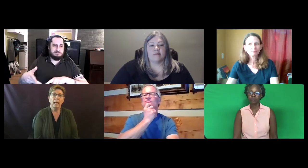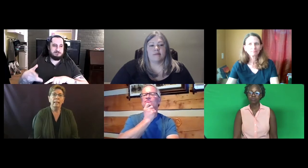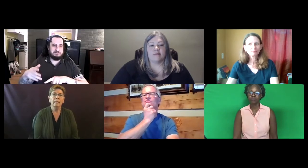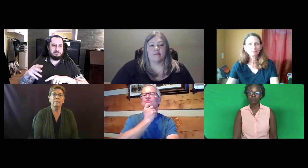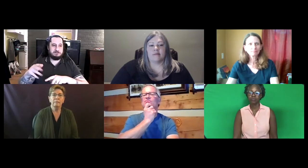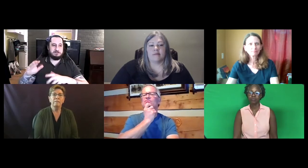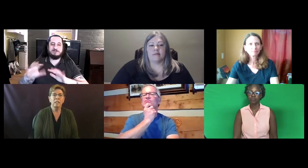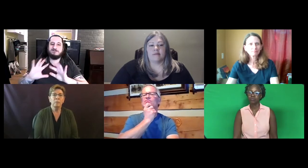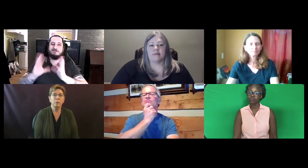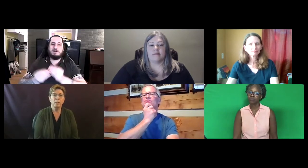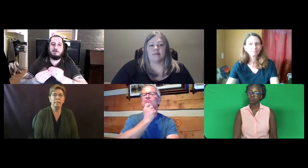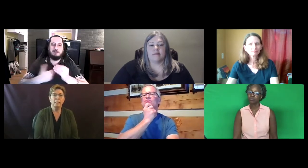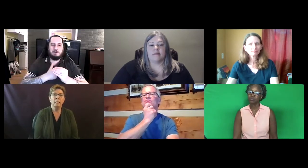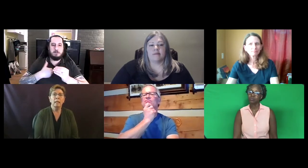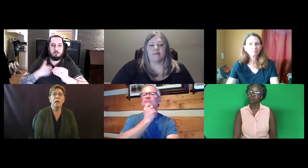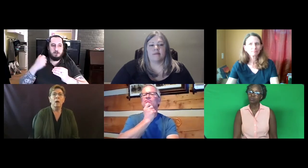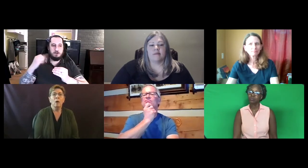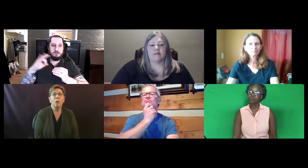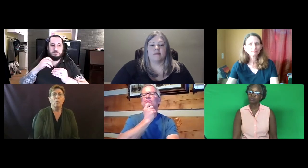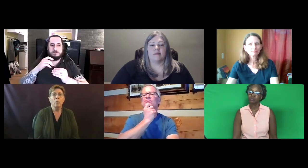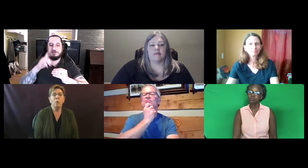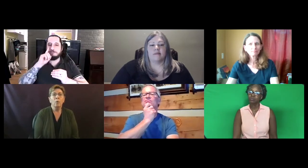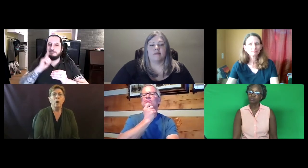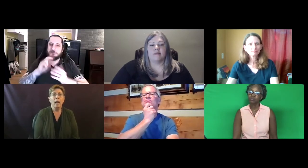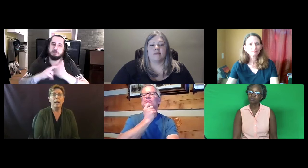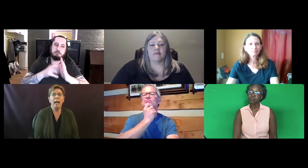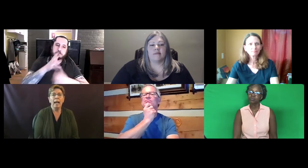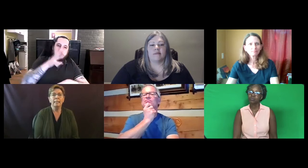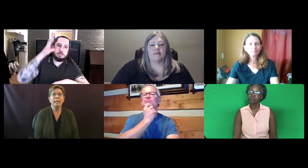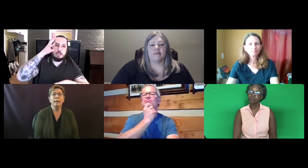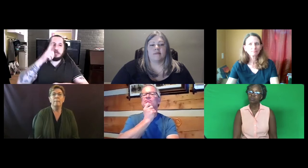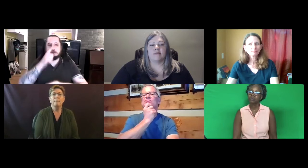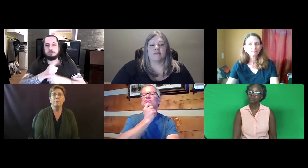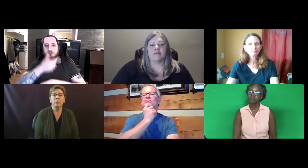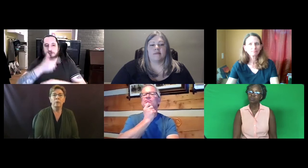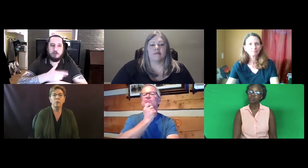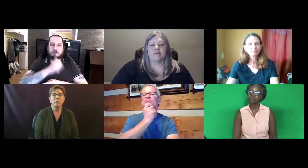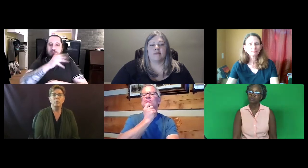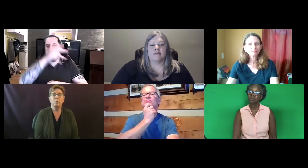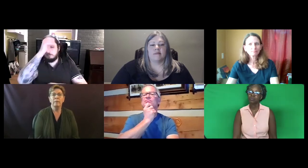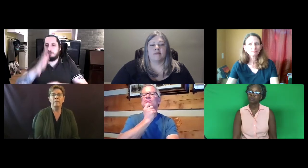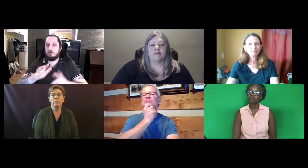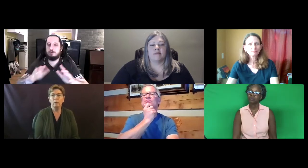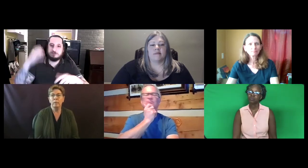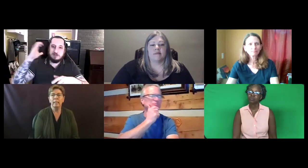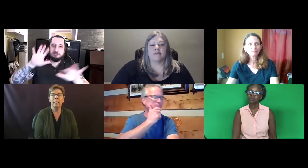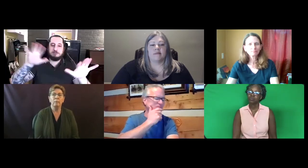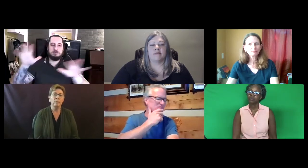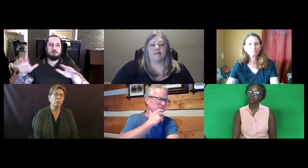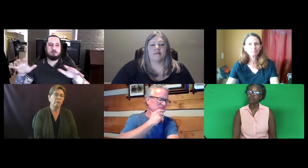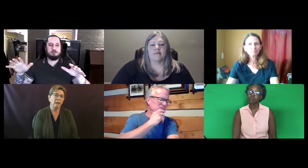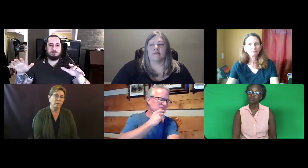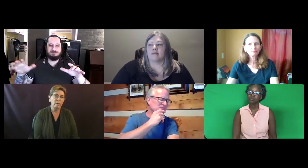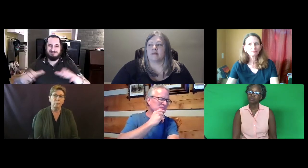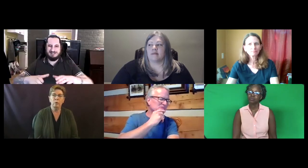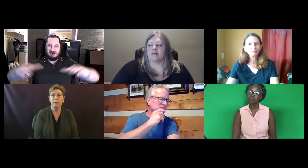And that left 15 percent who had members within the community that were a family member or